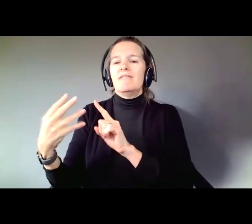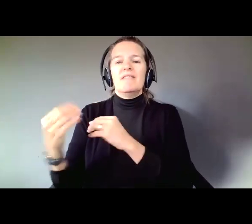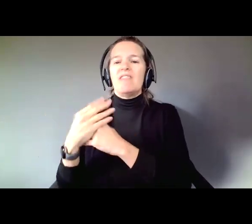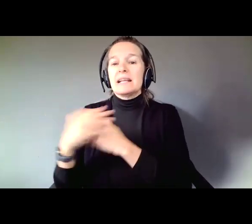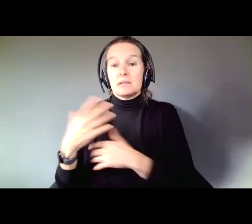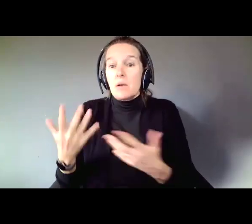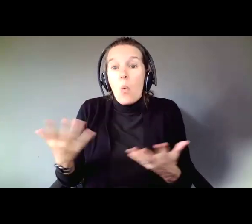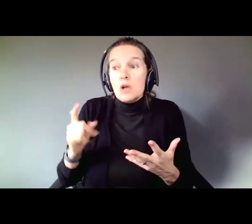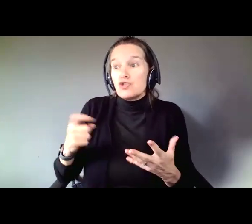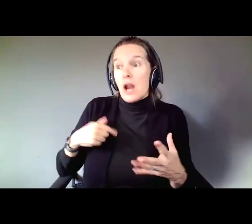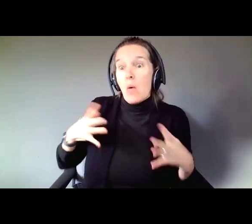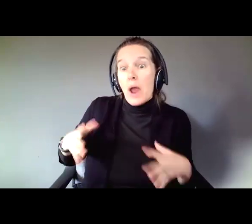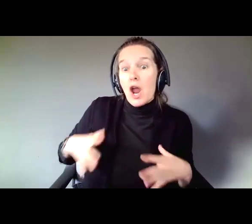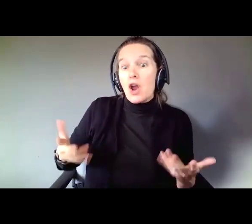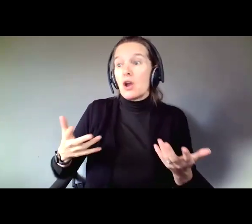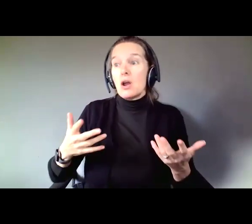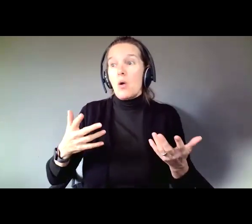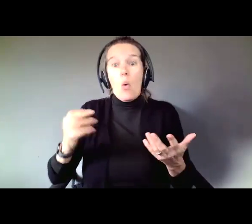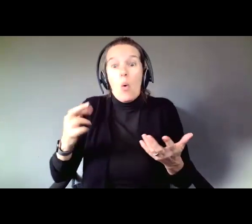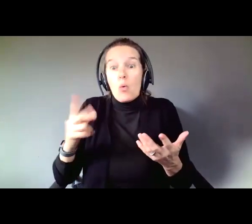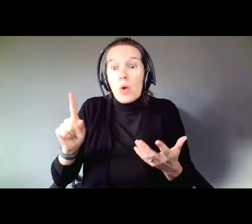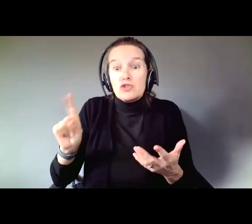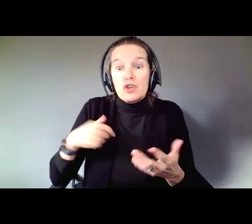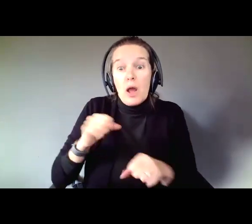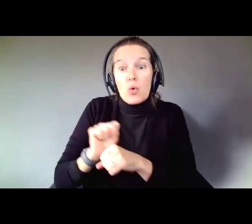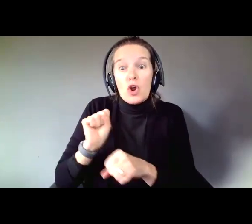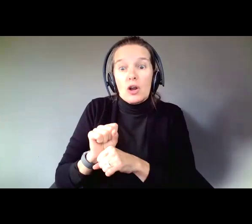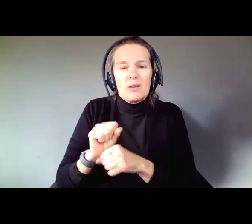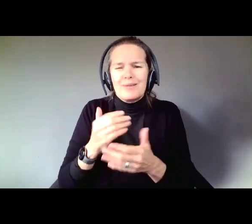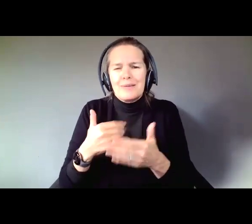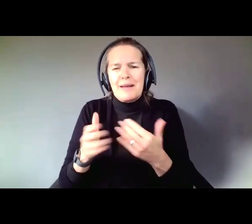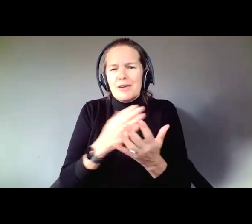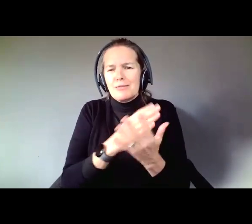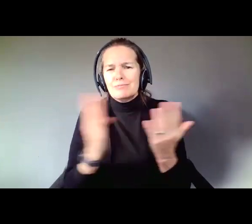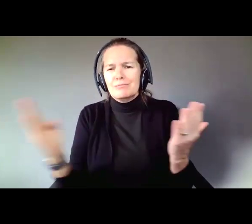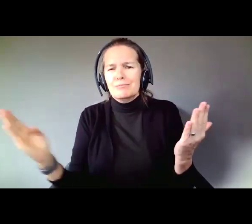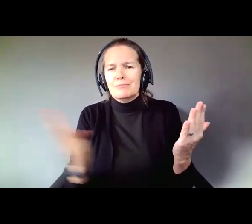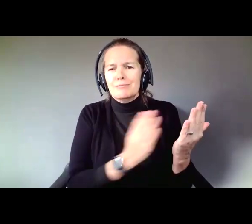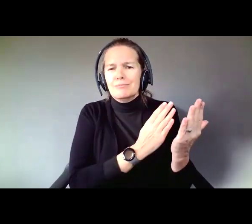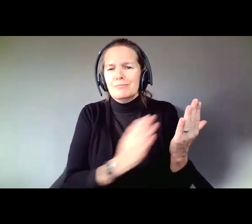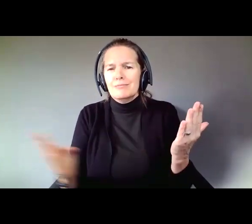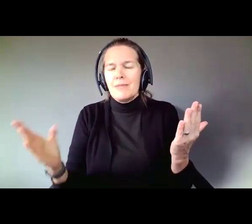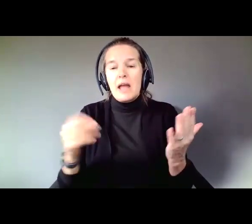that day, to as complex as where to work. But you talked to them about it. And there is a resource called the Supported